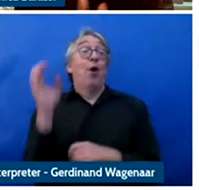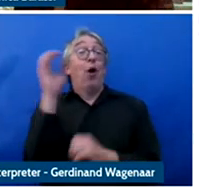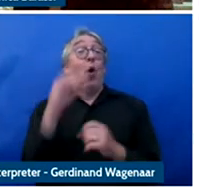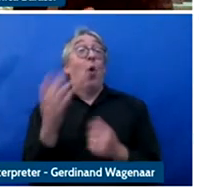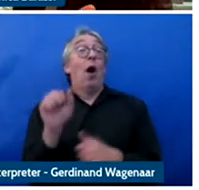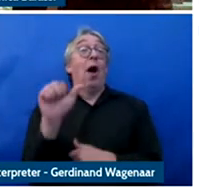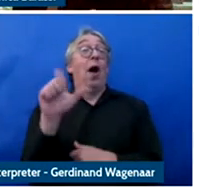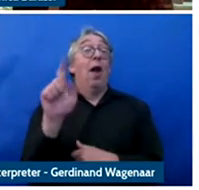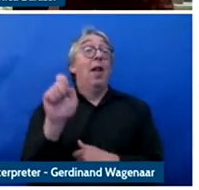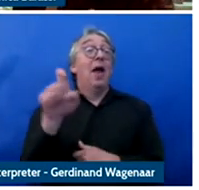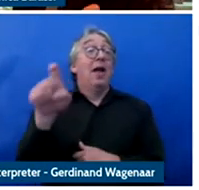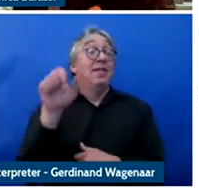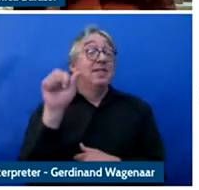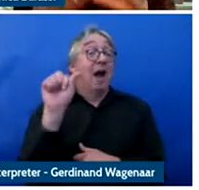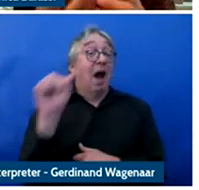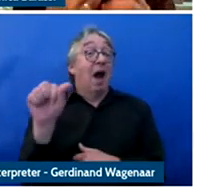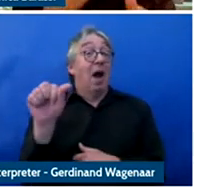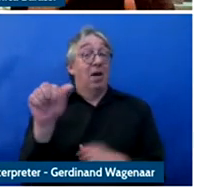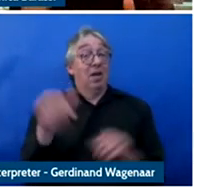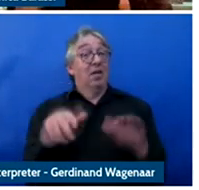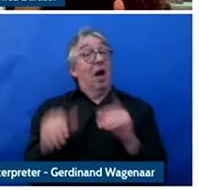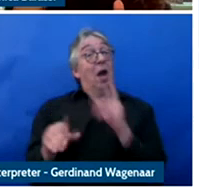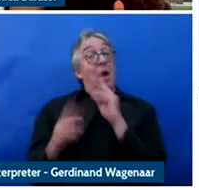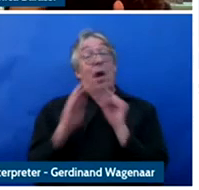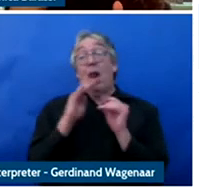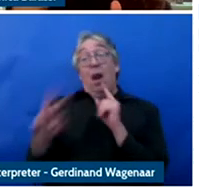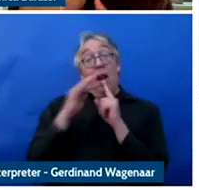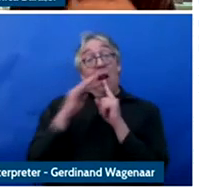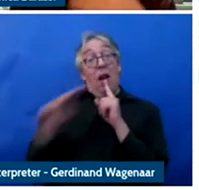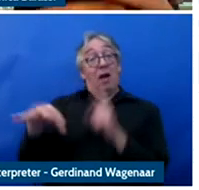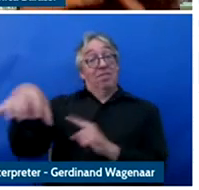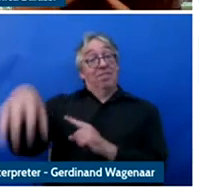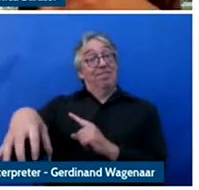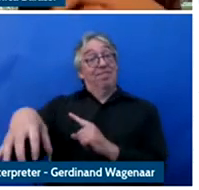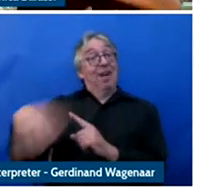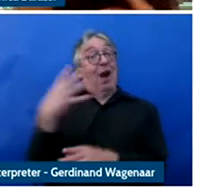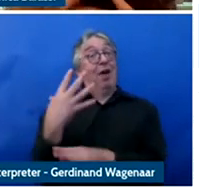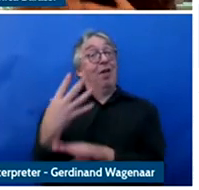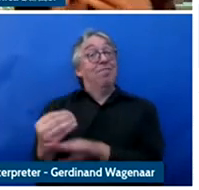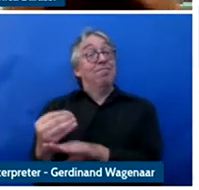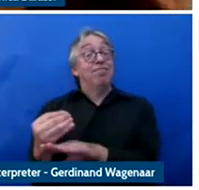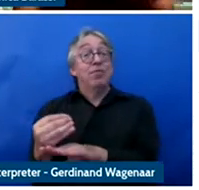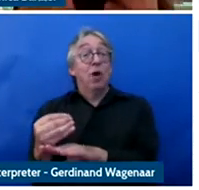types of artificial intention technologies hearing and recording a